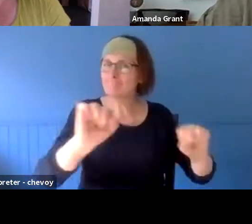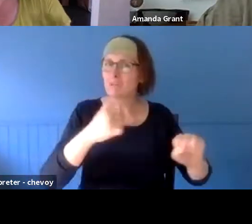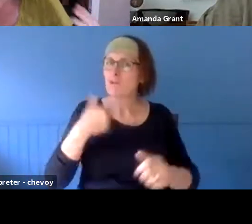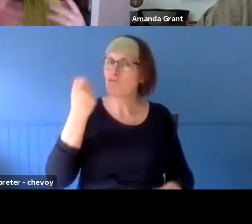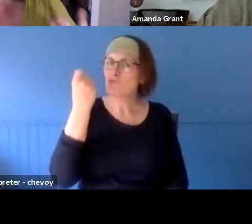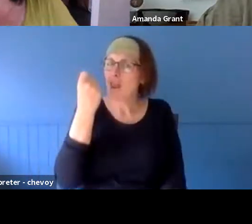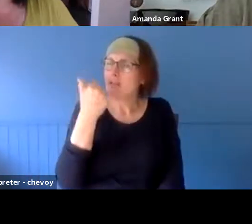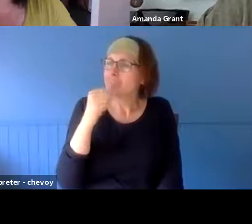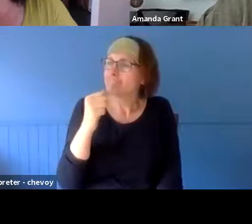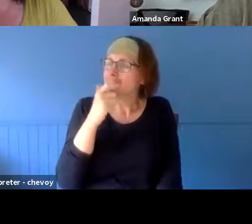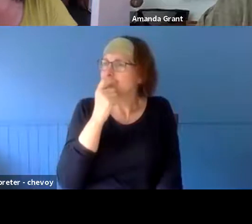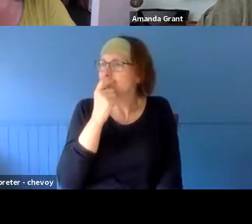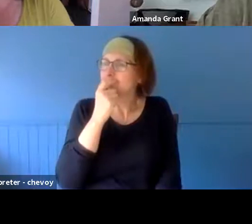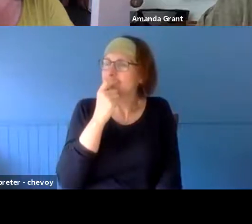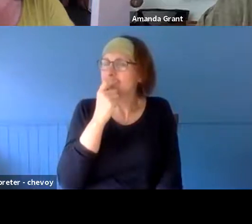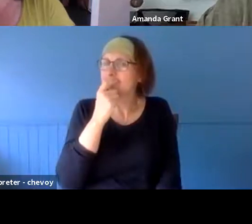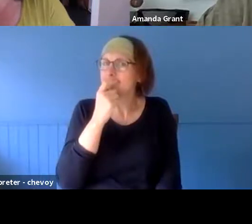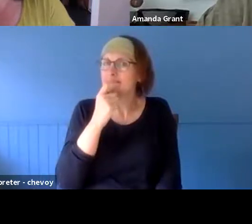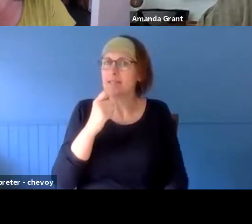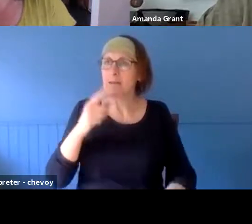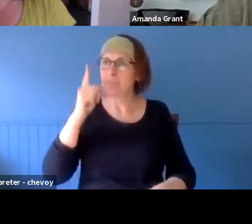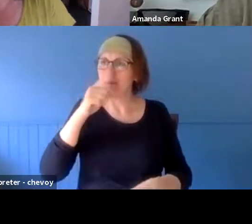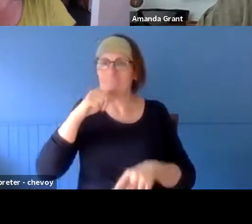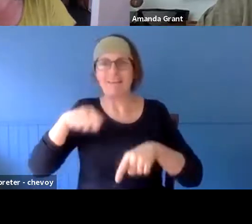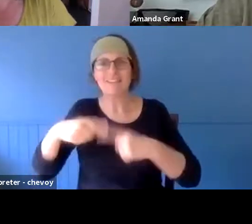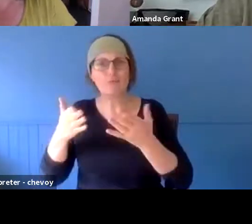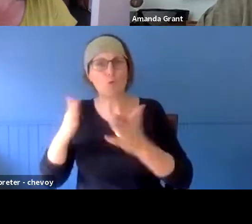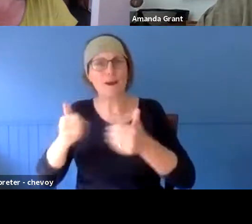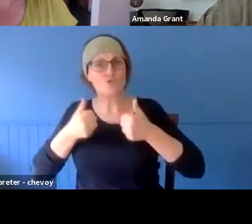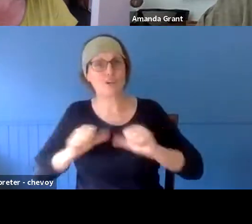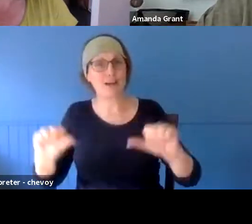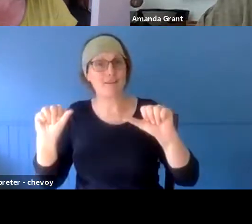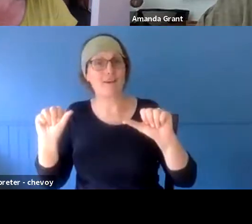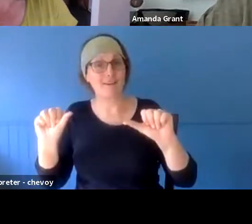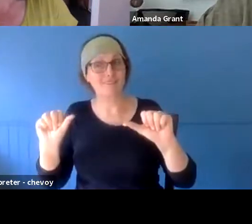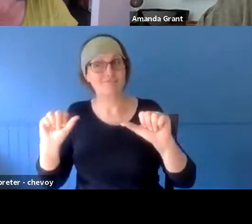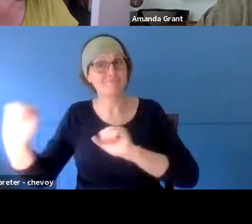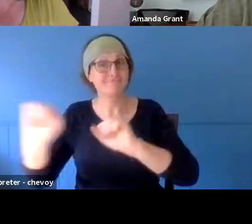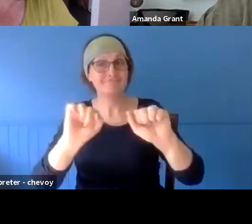unorthodox ways that people can recover is through LAZA - we've had